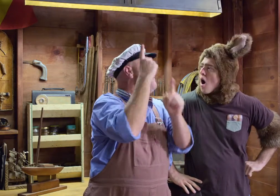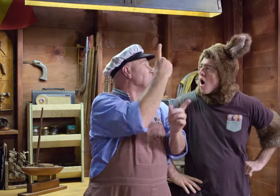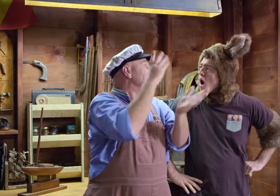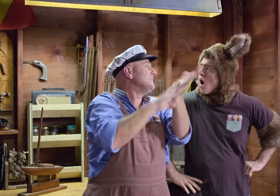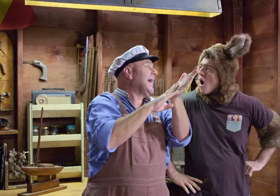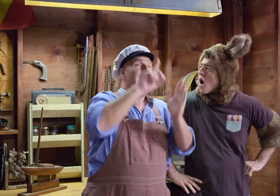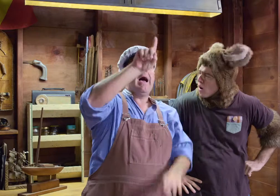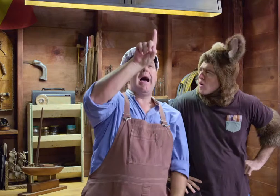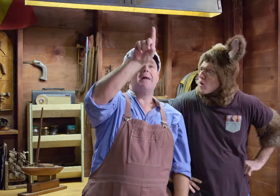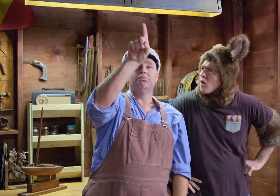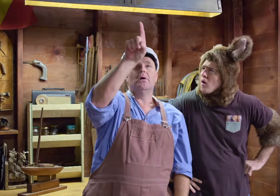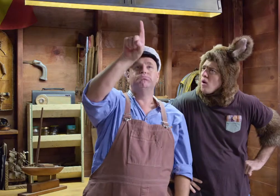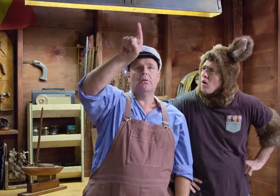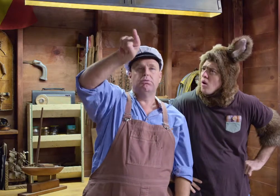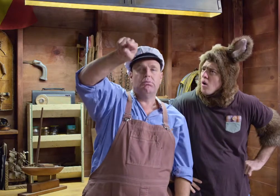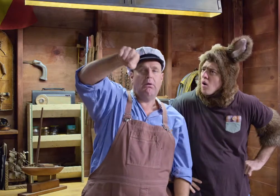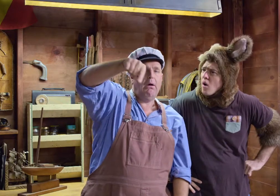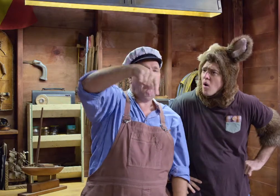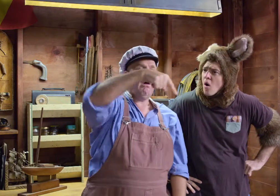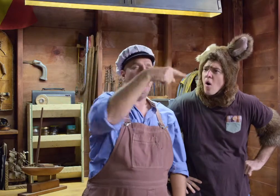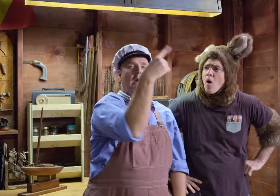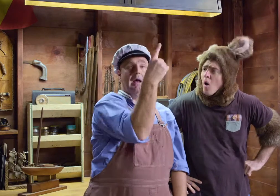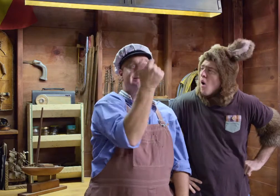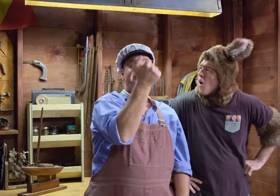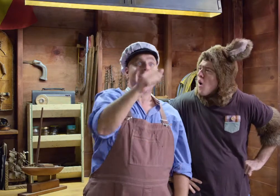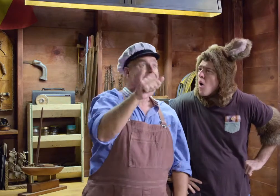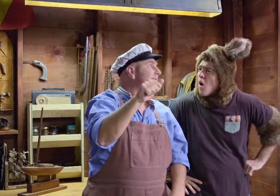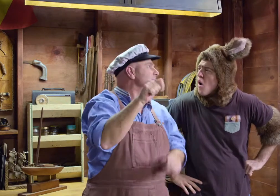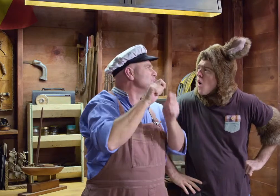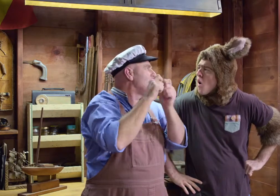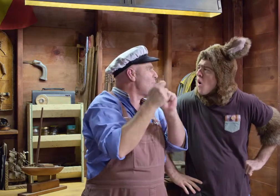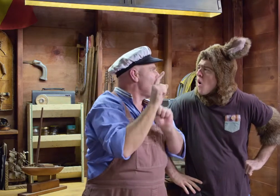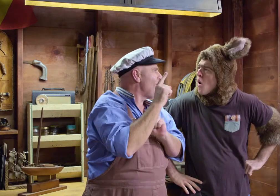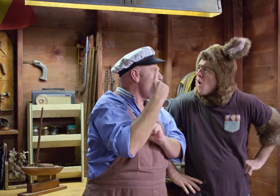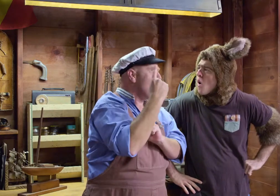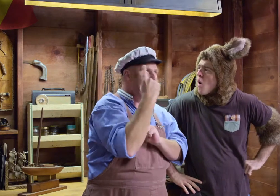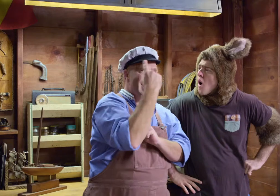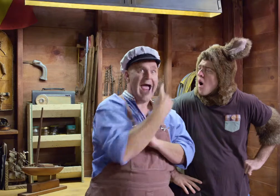And then once the minute hand is turned right round the clock, that's 60 minutes, which is one hour.